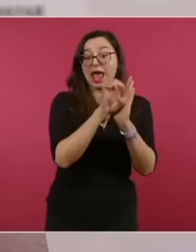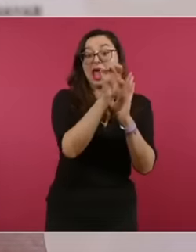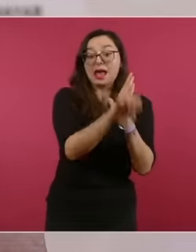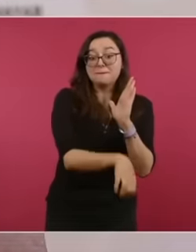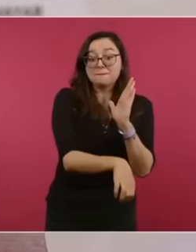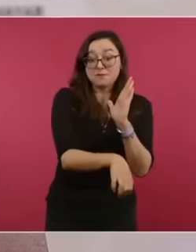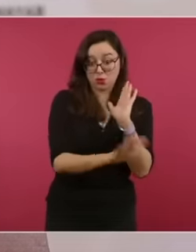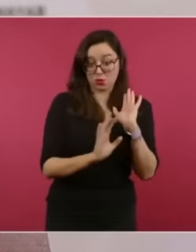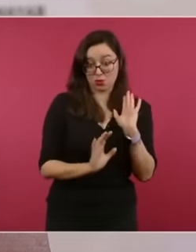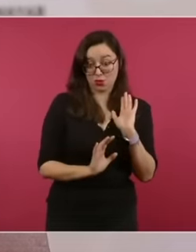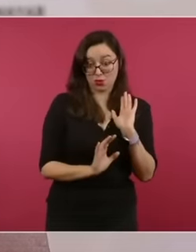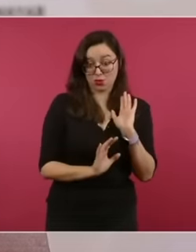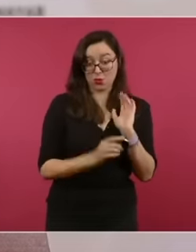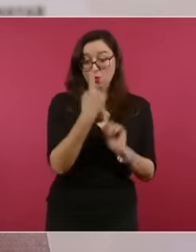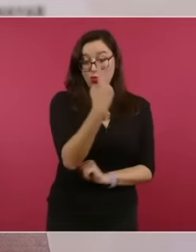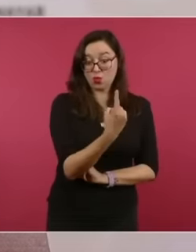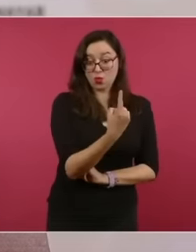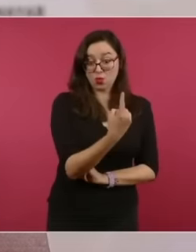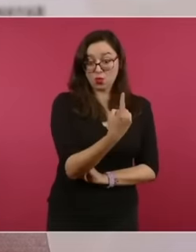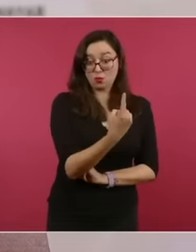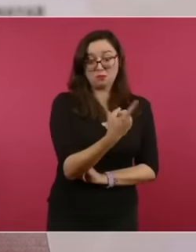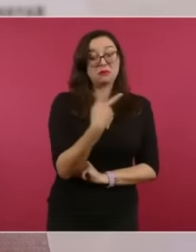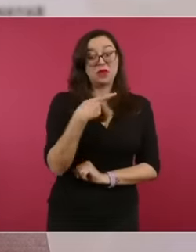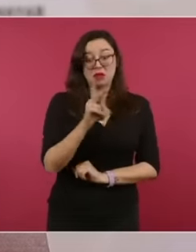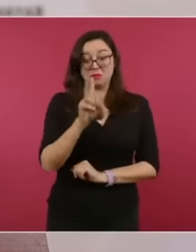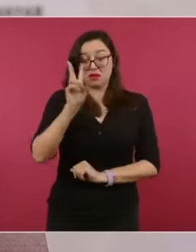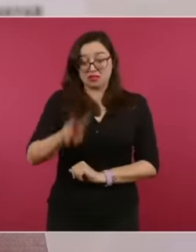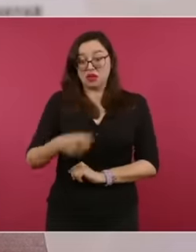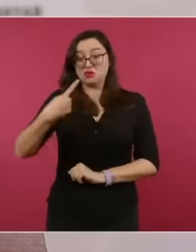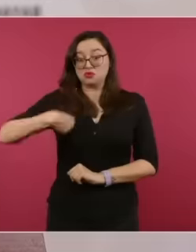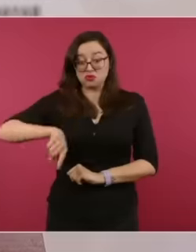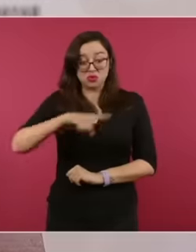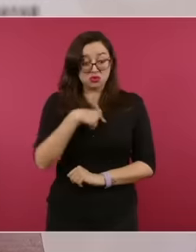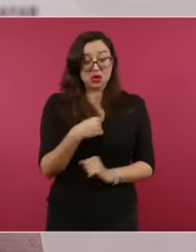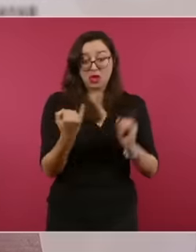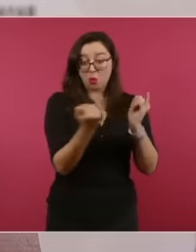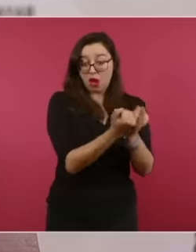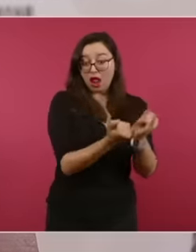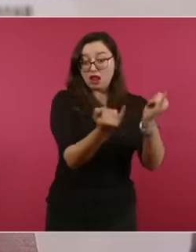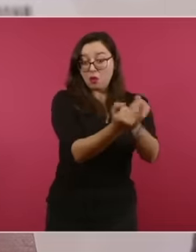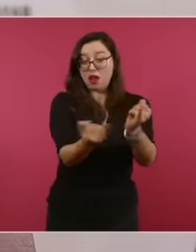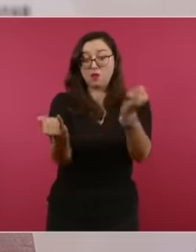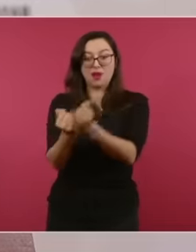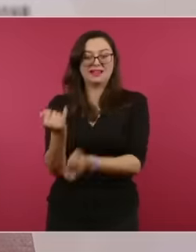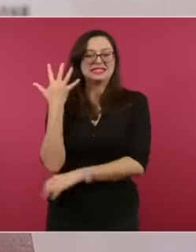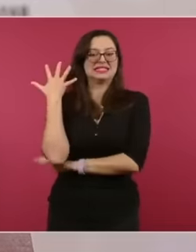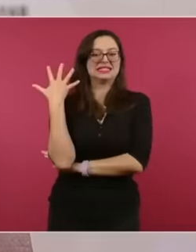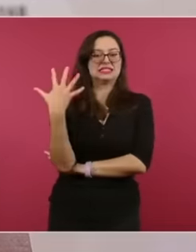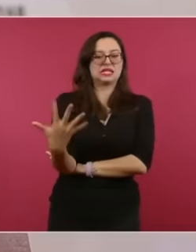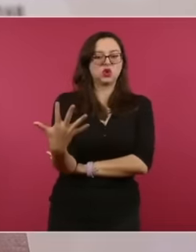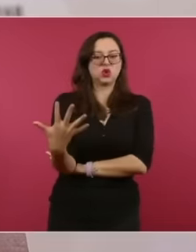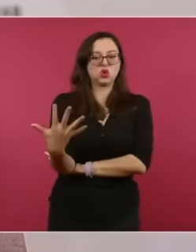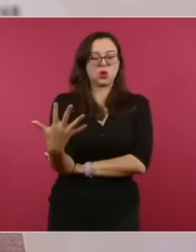we have We have done about five projects like this in the Yaqui towns, which are